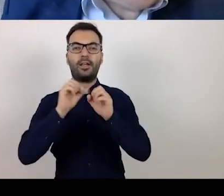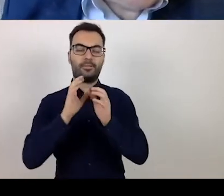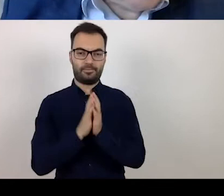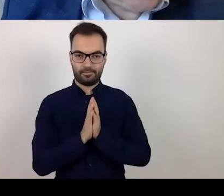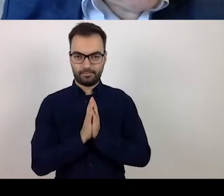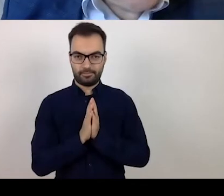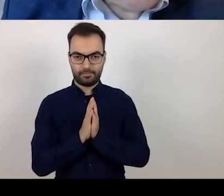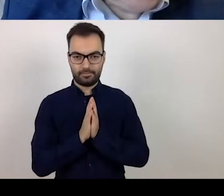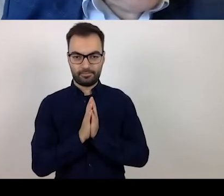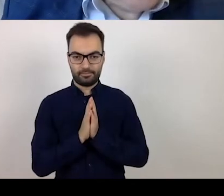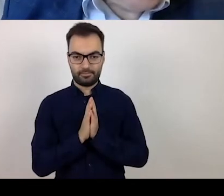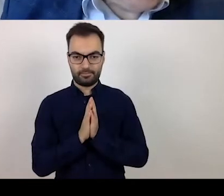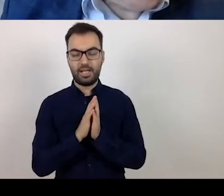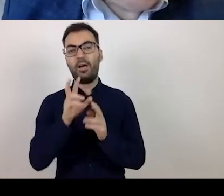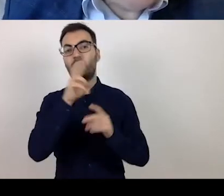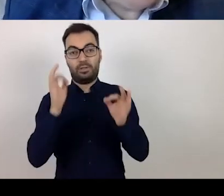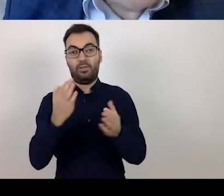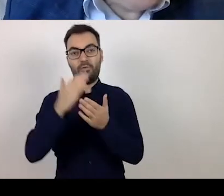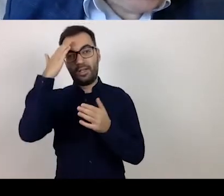concerning staff involvement or other conditions.